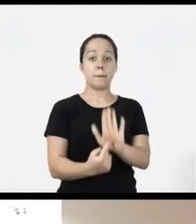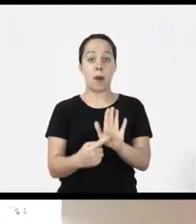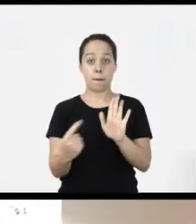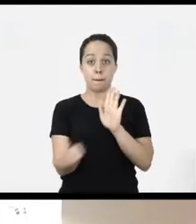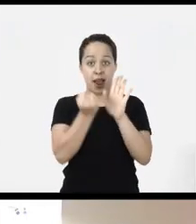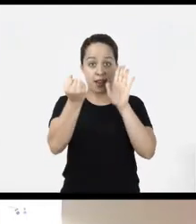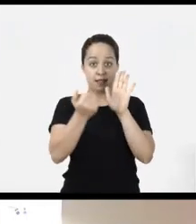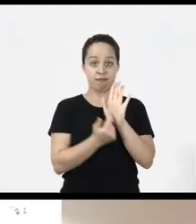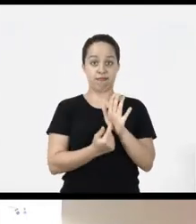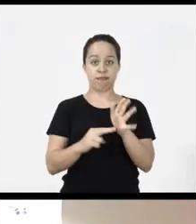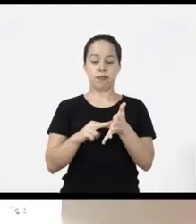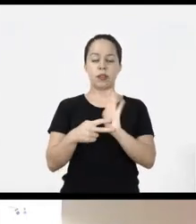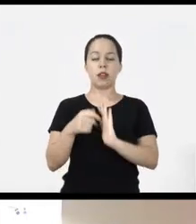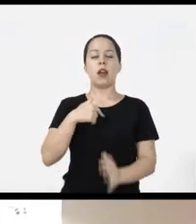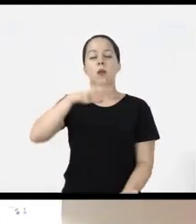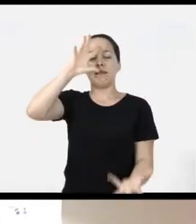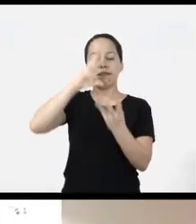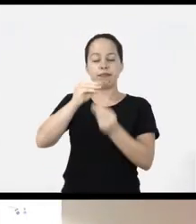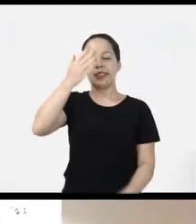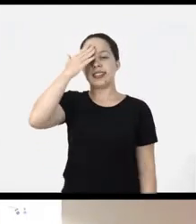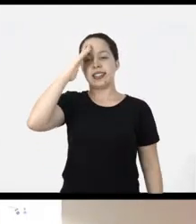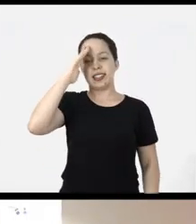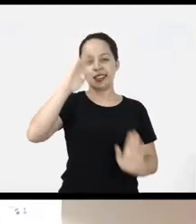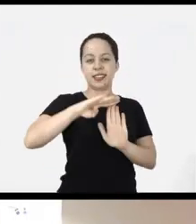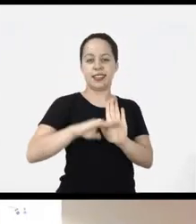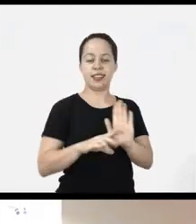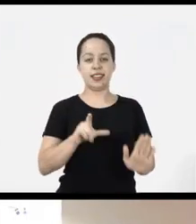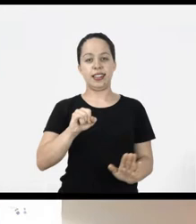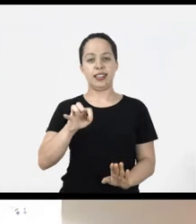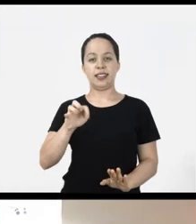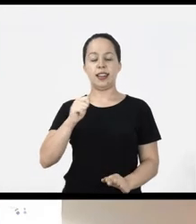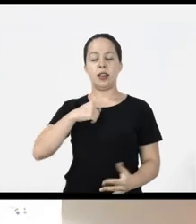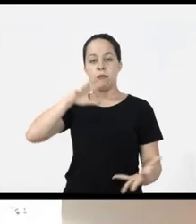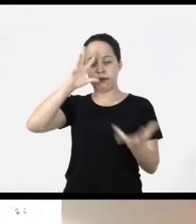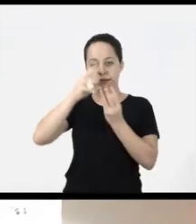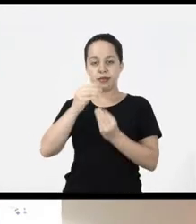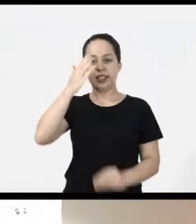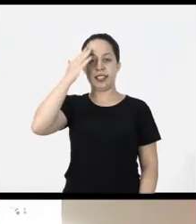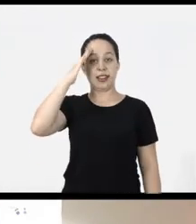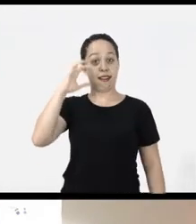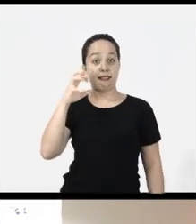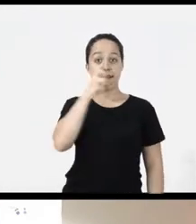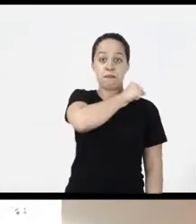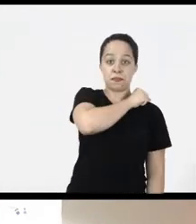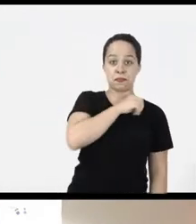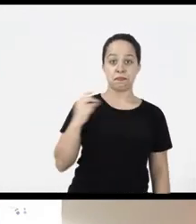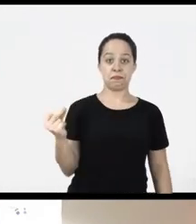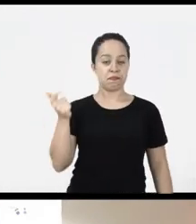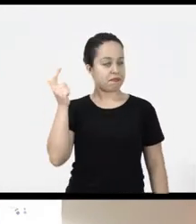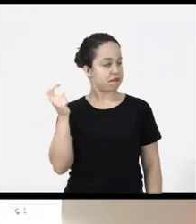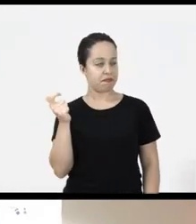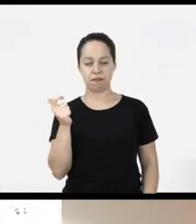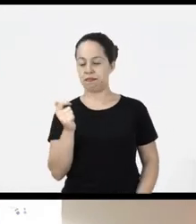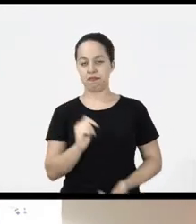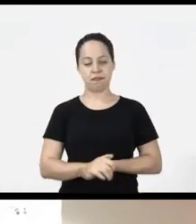indication that I will understand the information in a faster way, this is using skill,